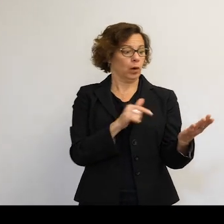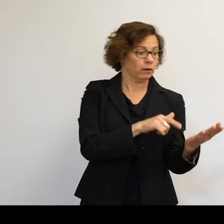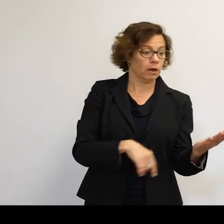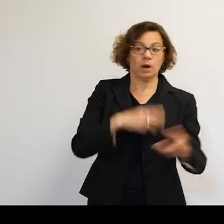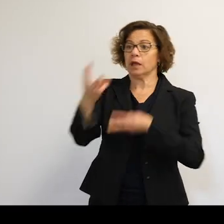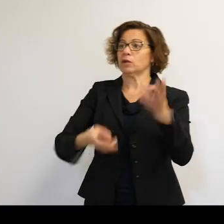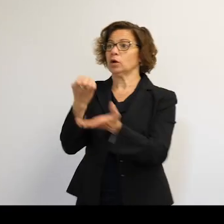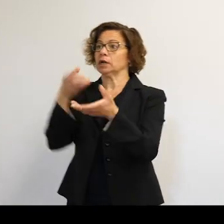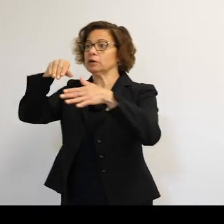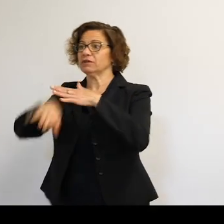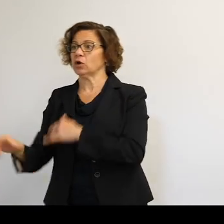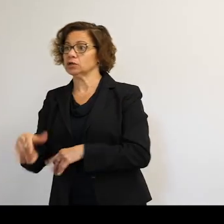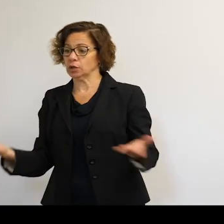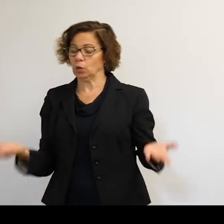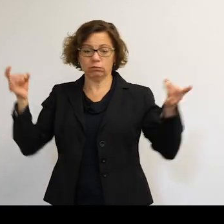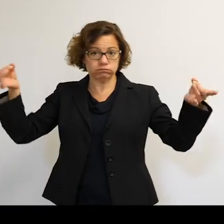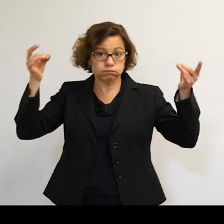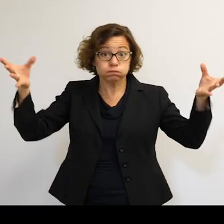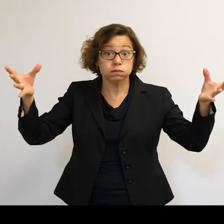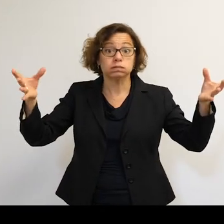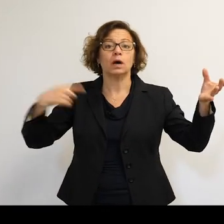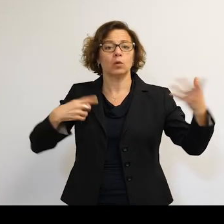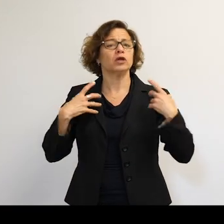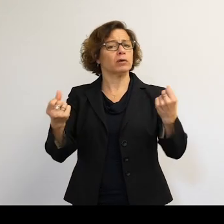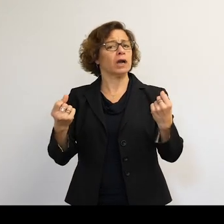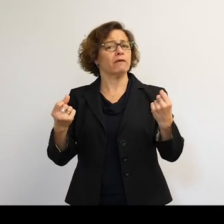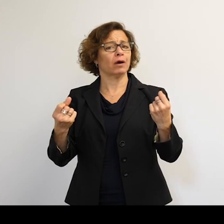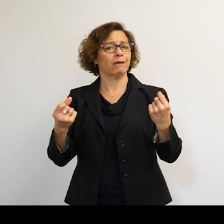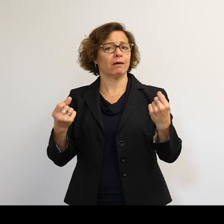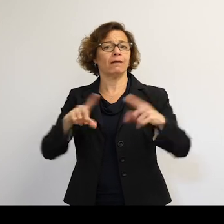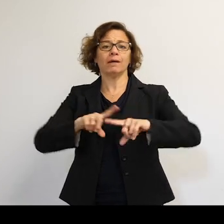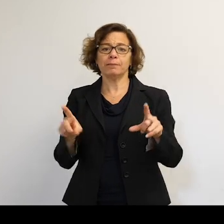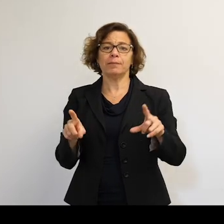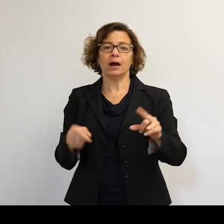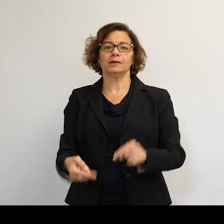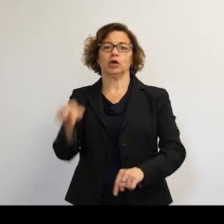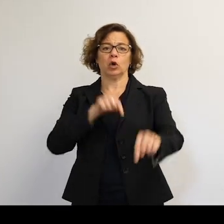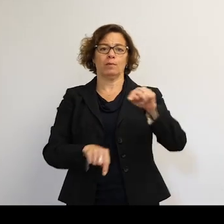And we'd recover, but we'd have to take a step back and rethink.